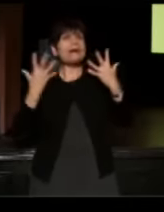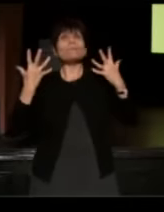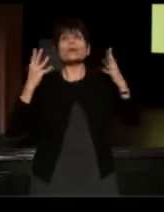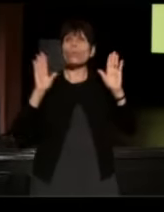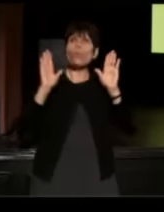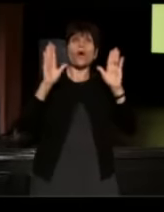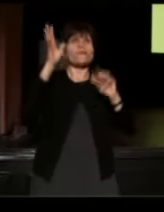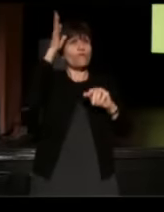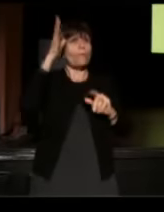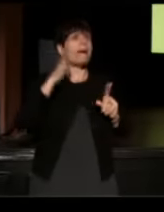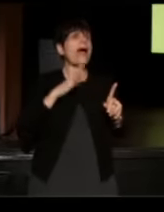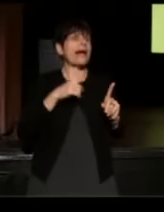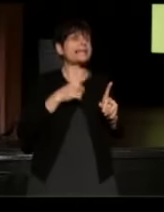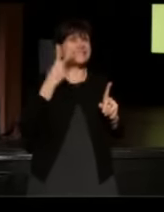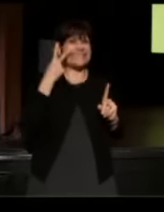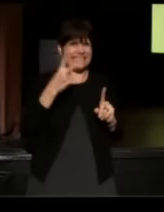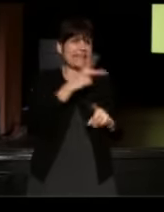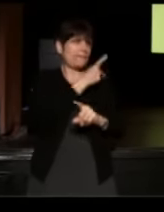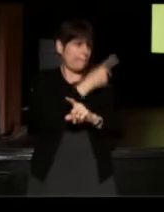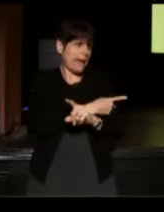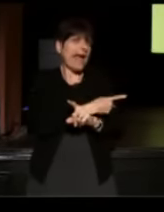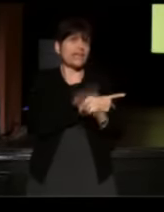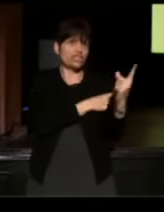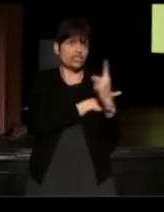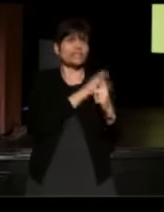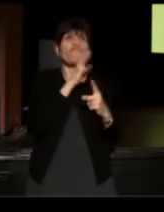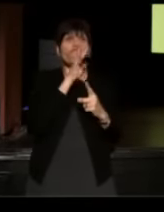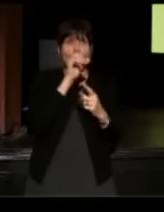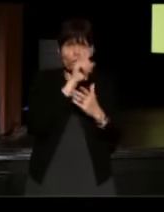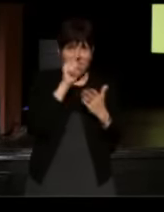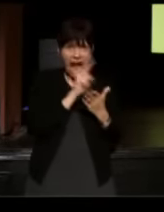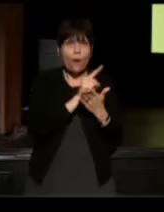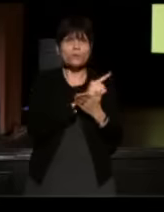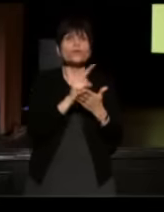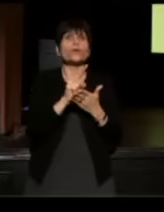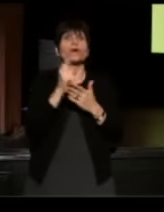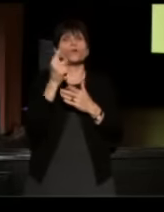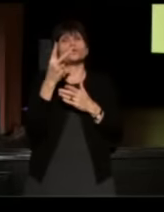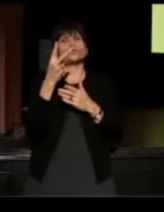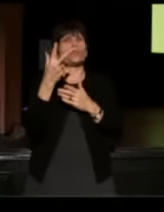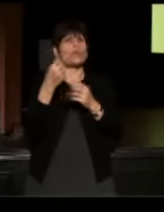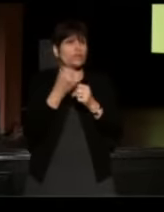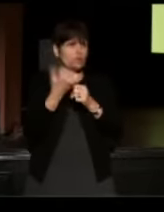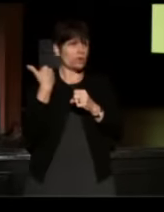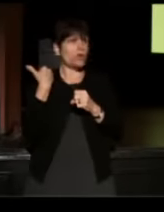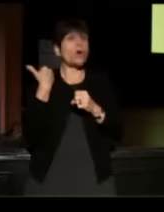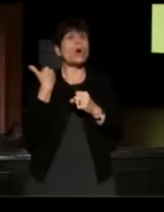who was still seeing patients 40 hours a week, a couple of years ago got diagnosed with cancer